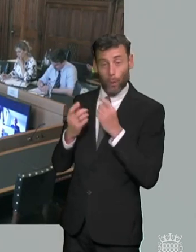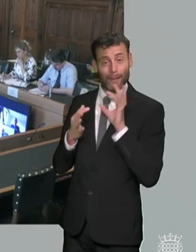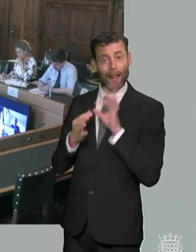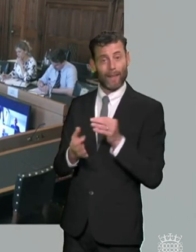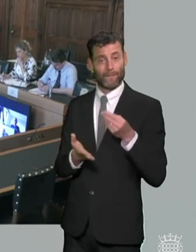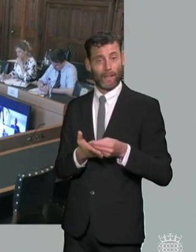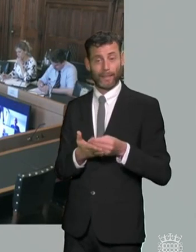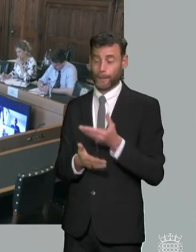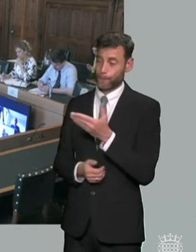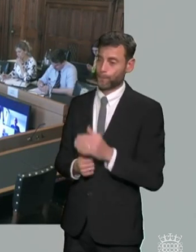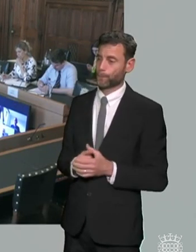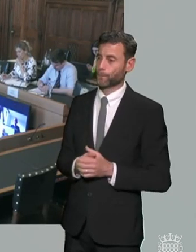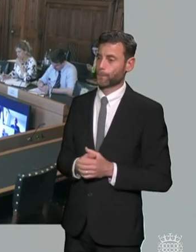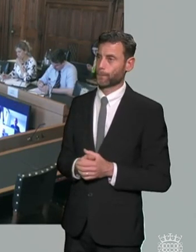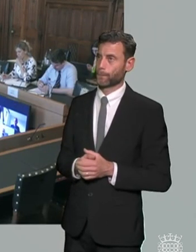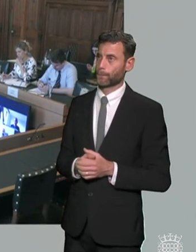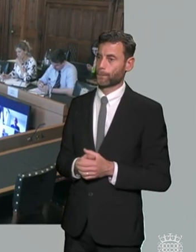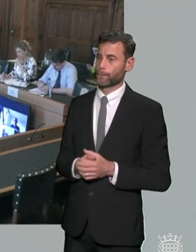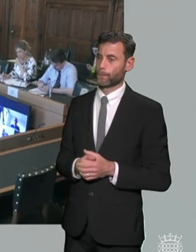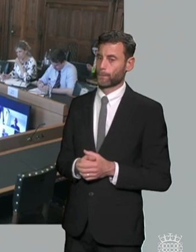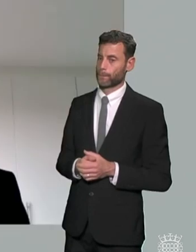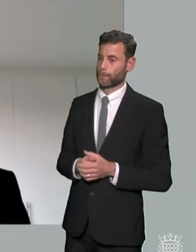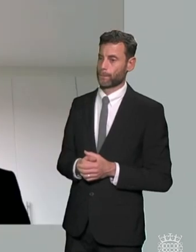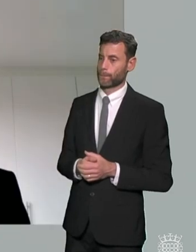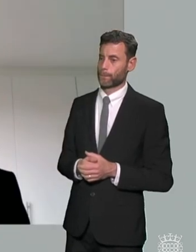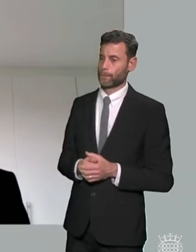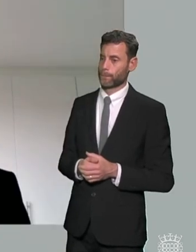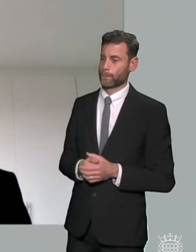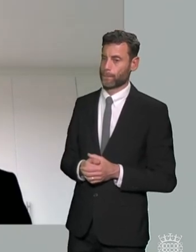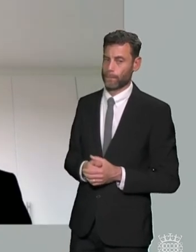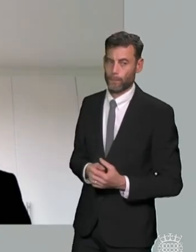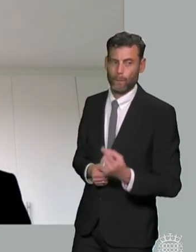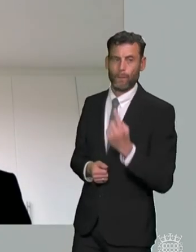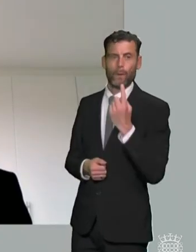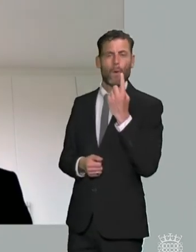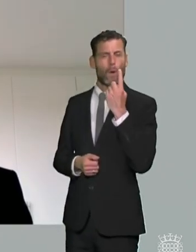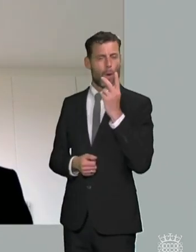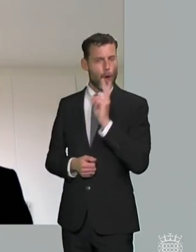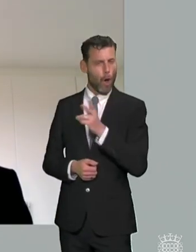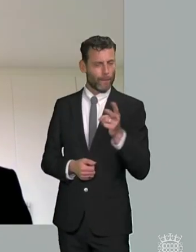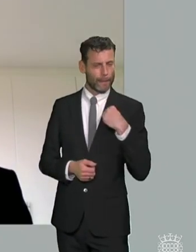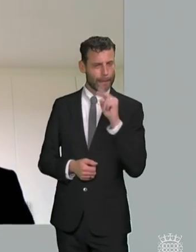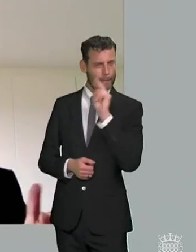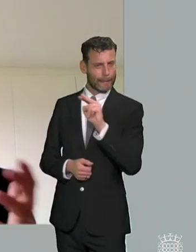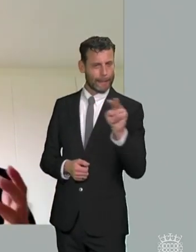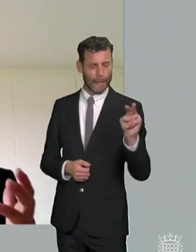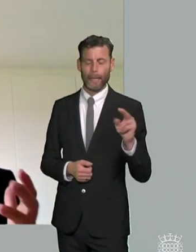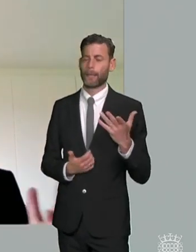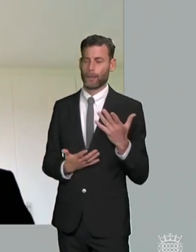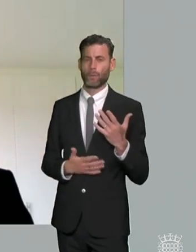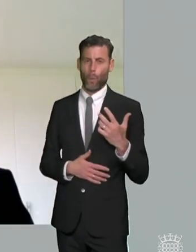michael i i think one of the common themes we see and the complaints that come to us are the ones